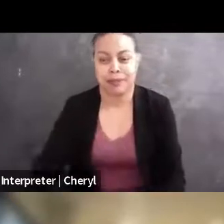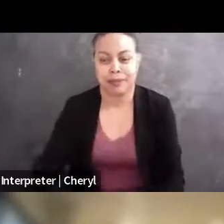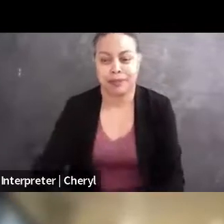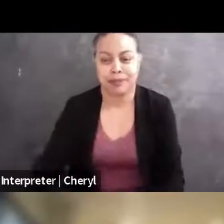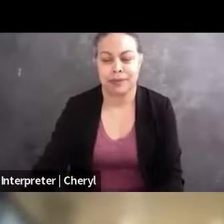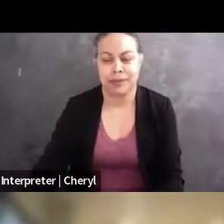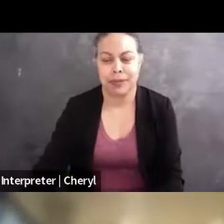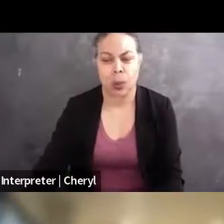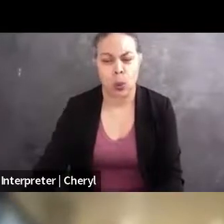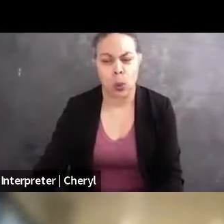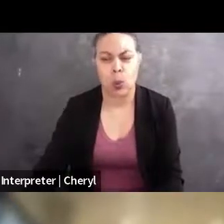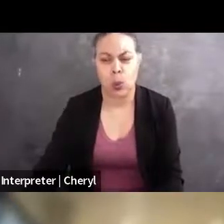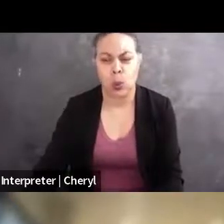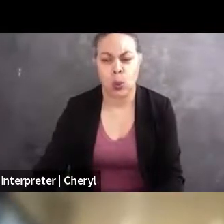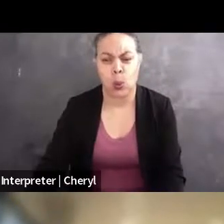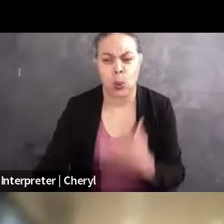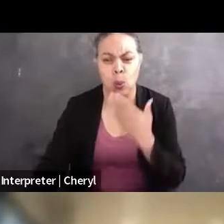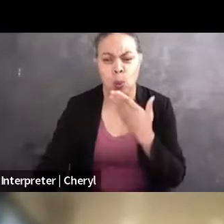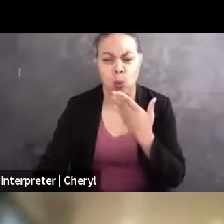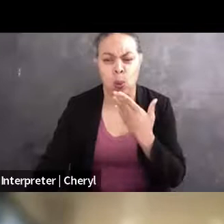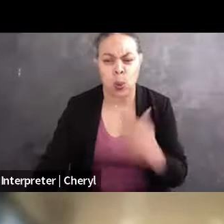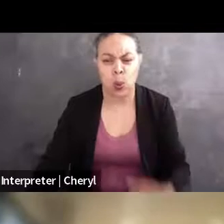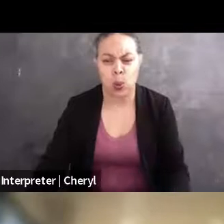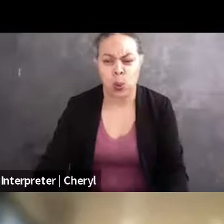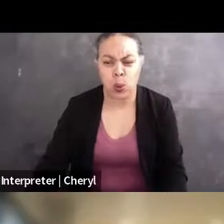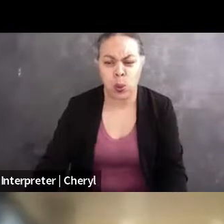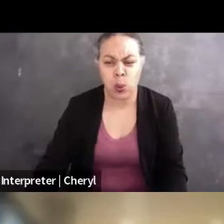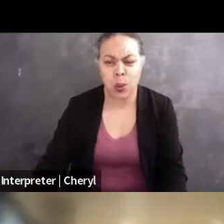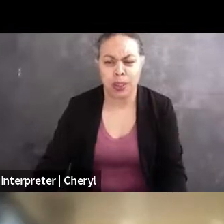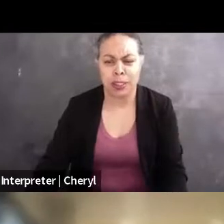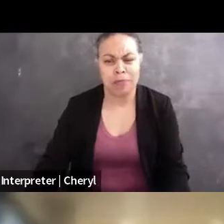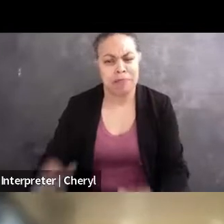Amazing, thank you, and I have sort of this wonderful mental image of, you know,